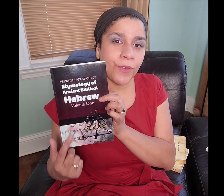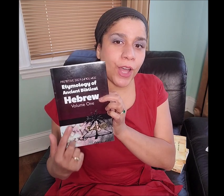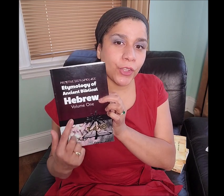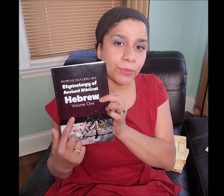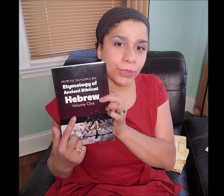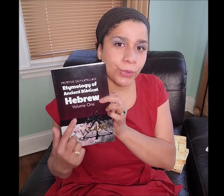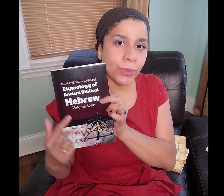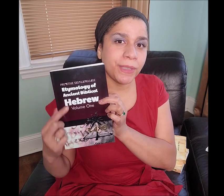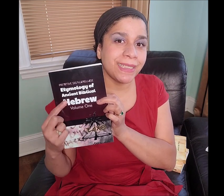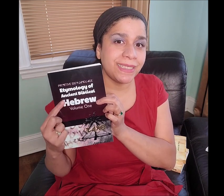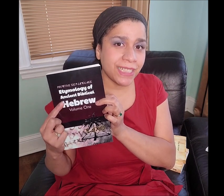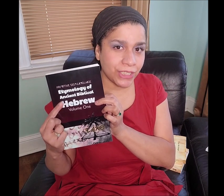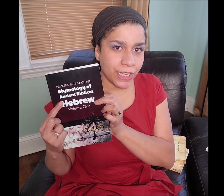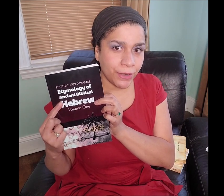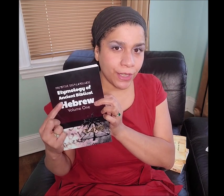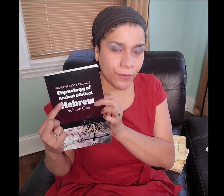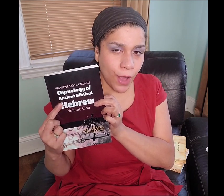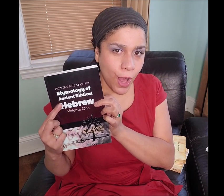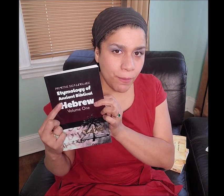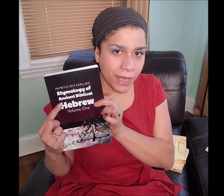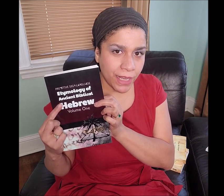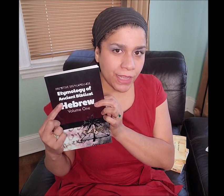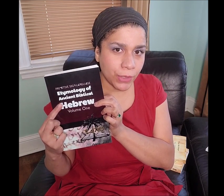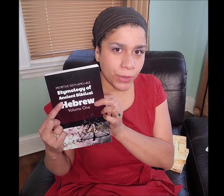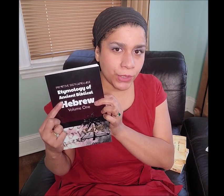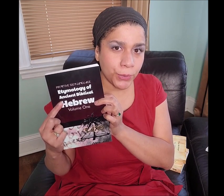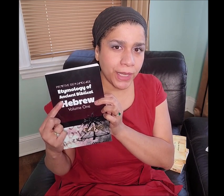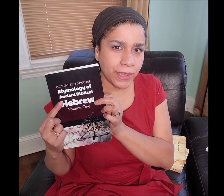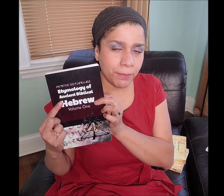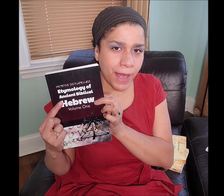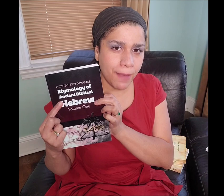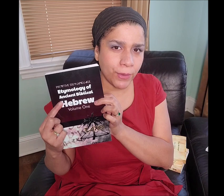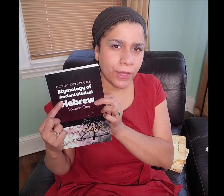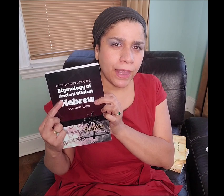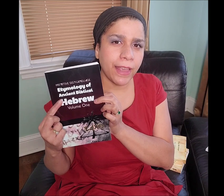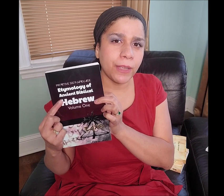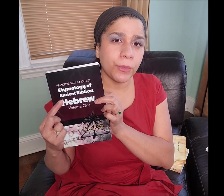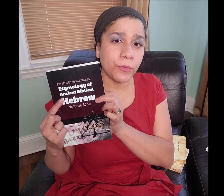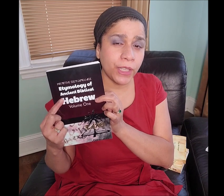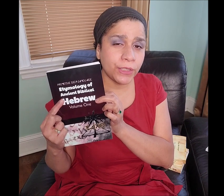Volume two will be a dictionary of all Manakahthey 𐤌𐤍𐤇𐤕𐤉 words written in the bible